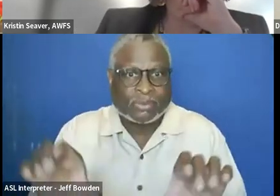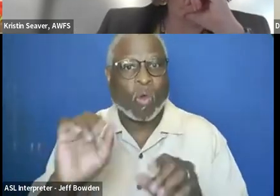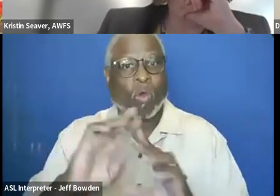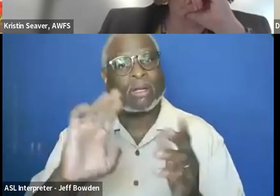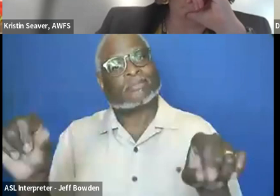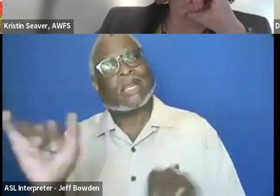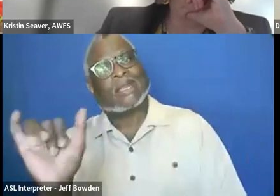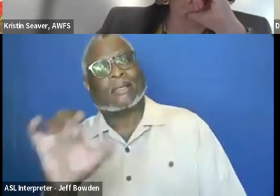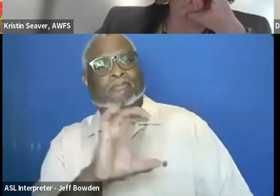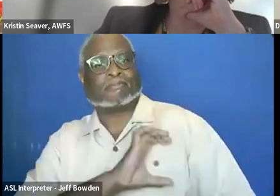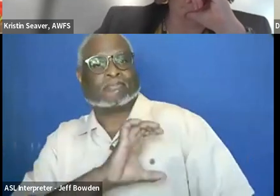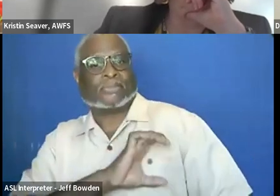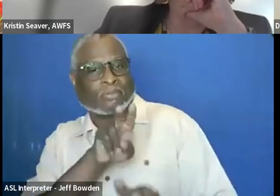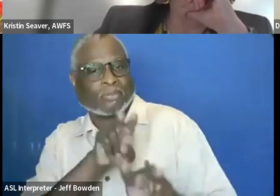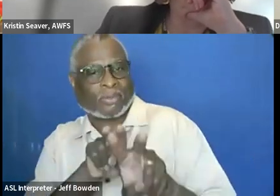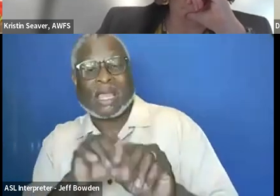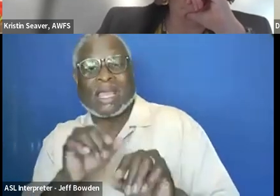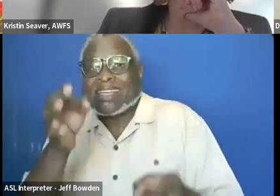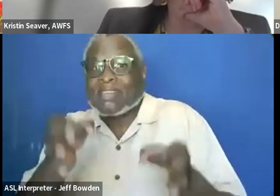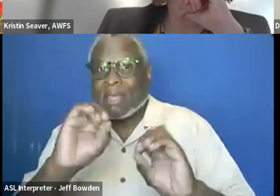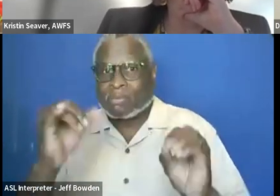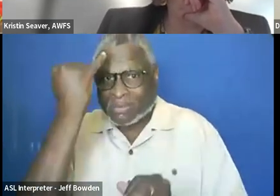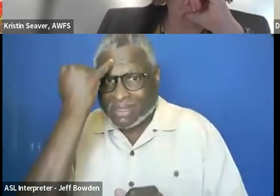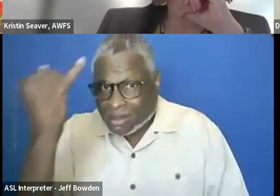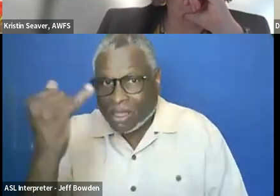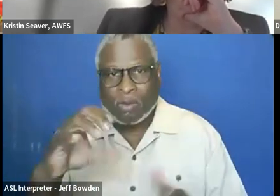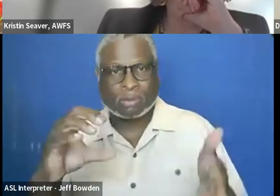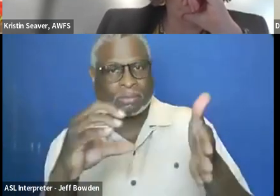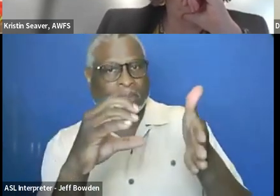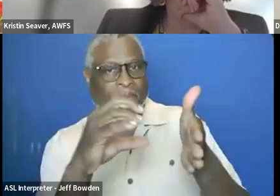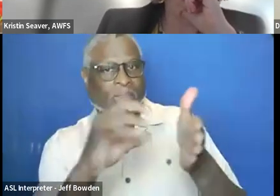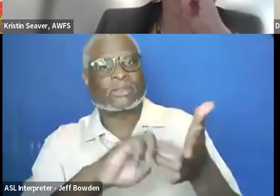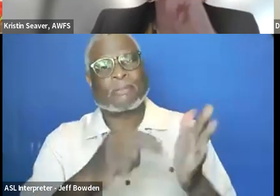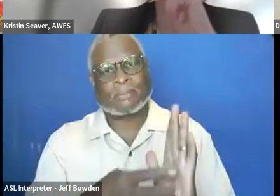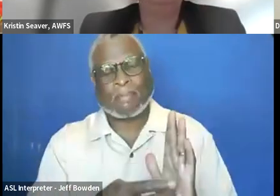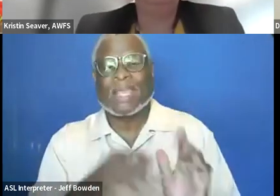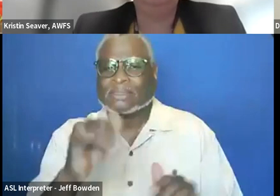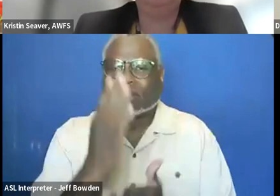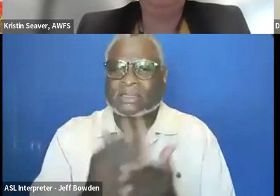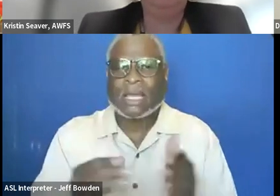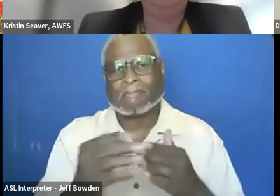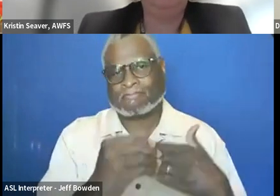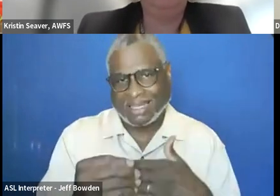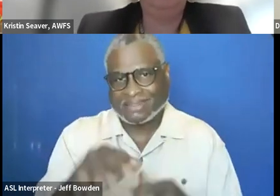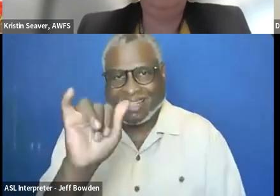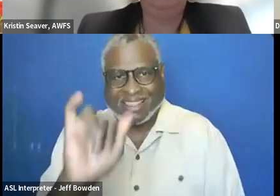if they have no clue as to what that clause means. If there is some guidance that is automated specific